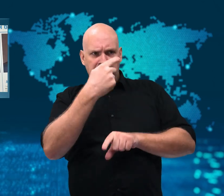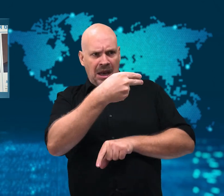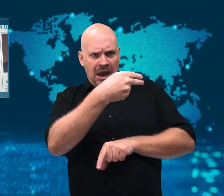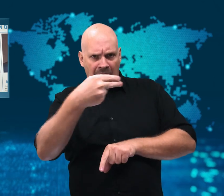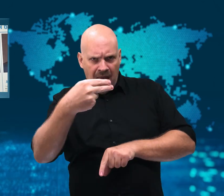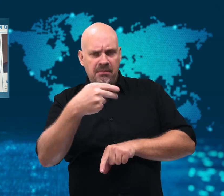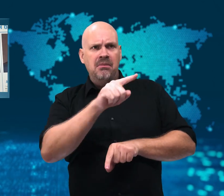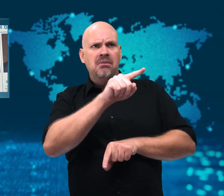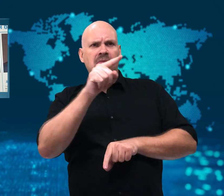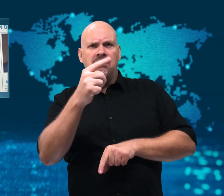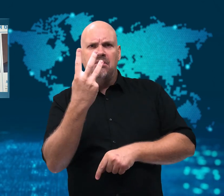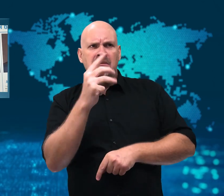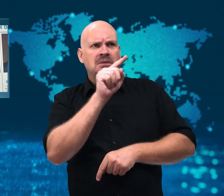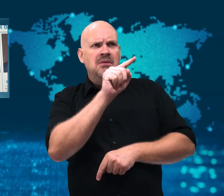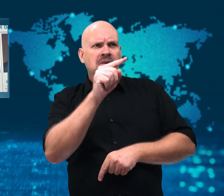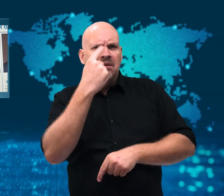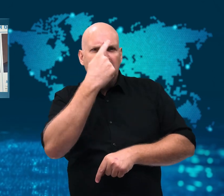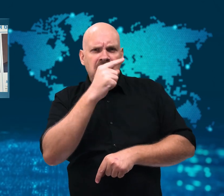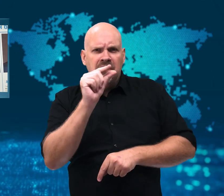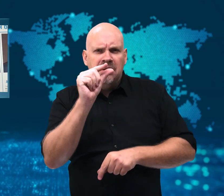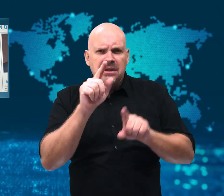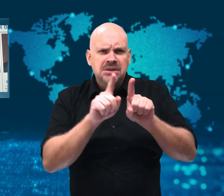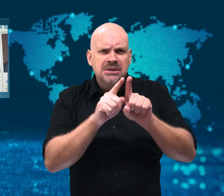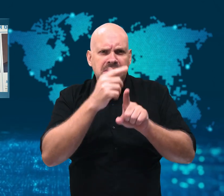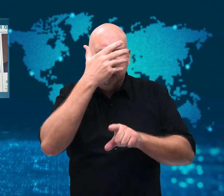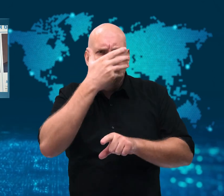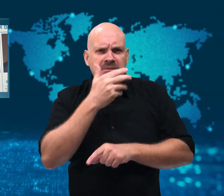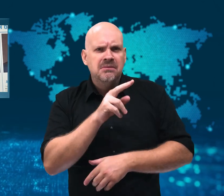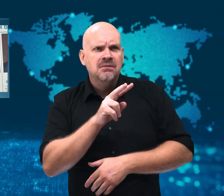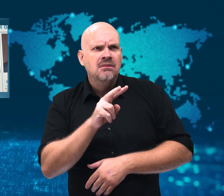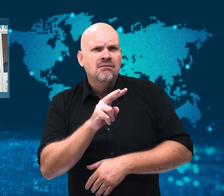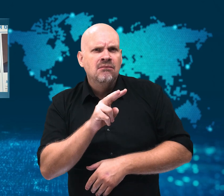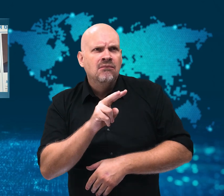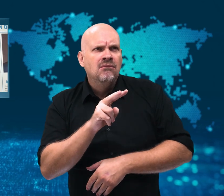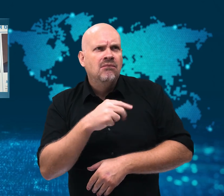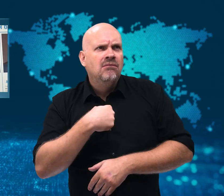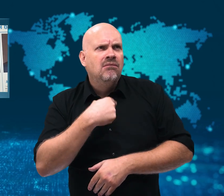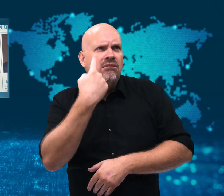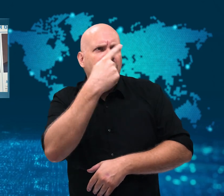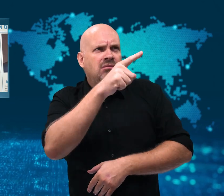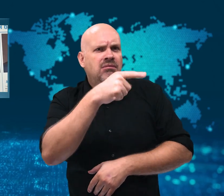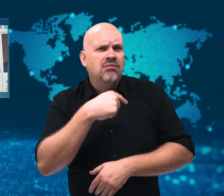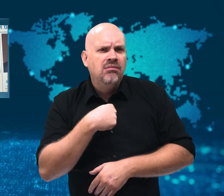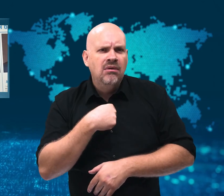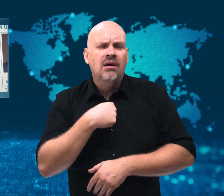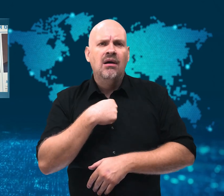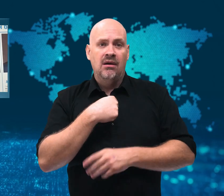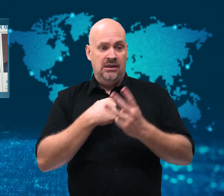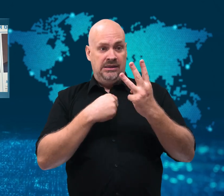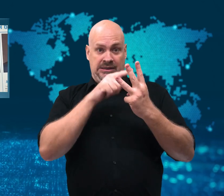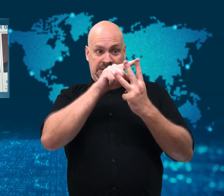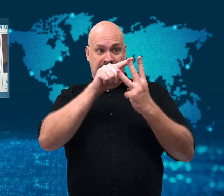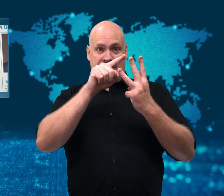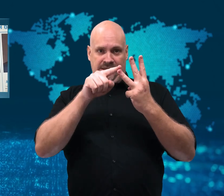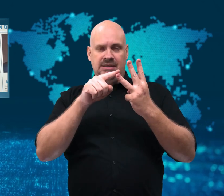other men with the same name and looked much like him.